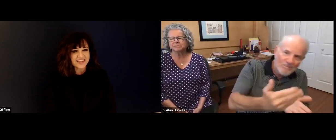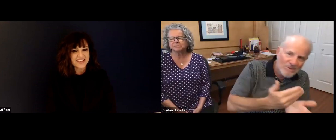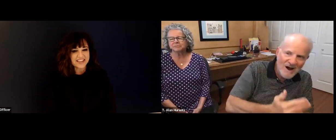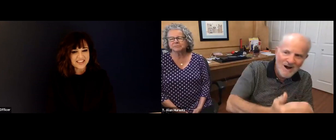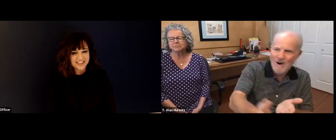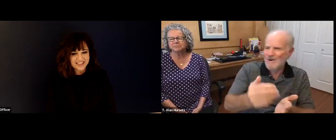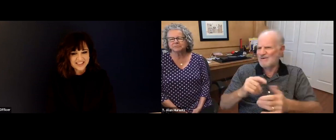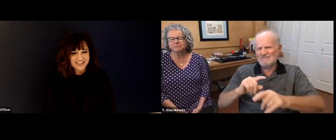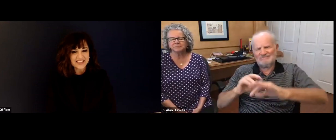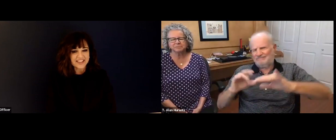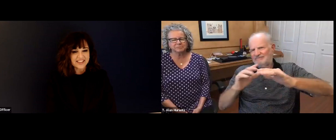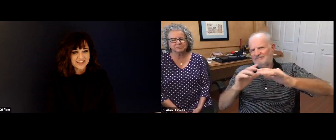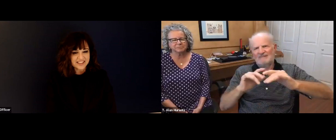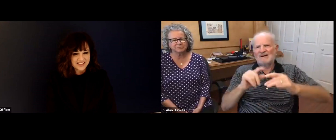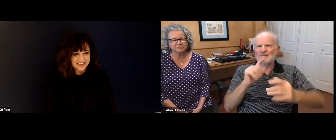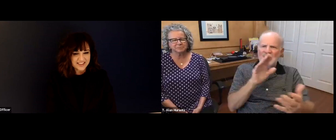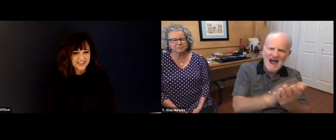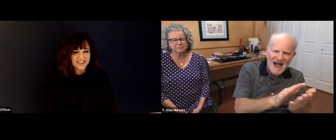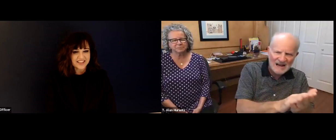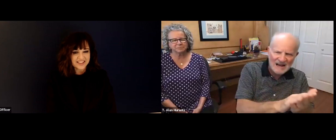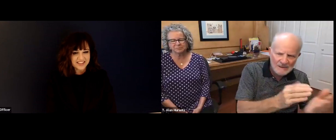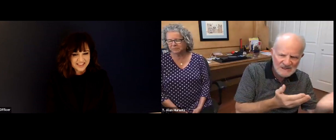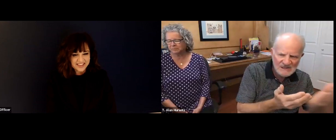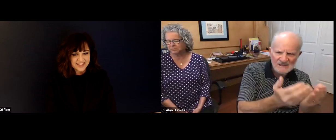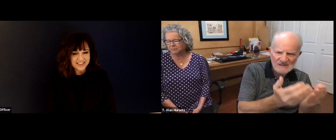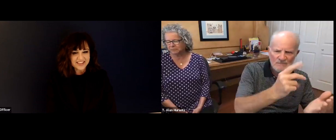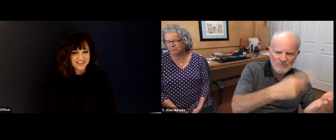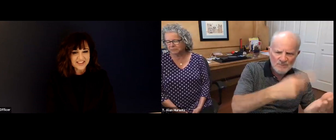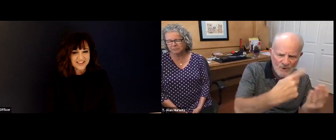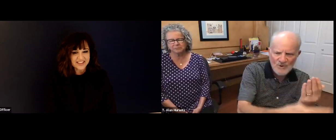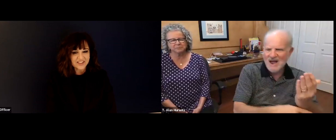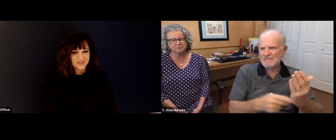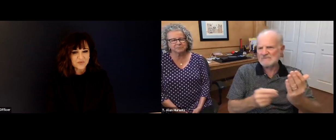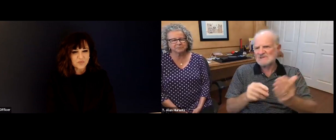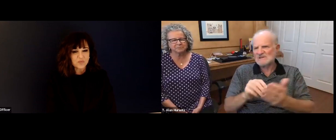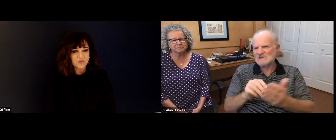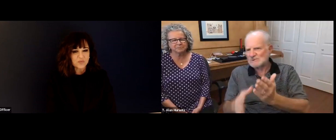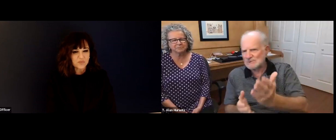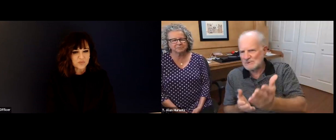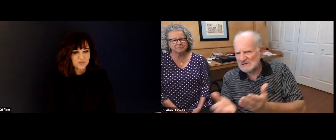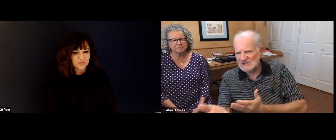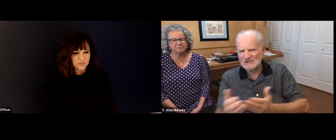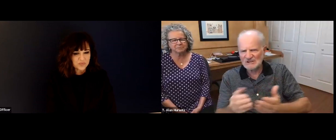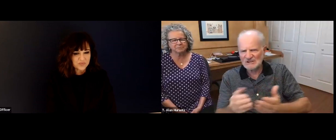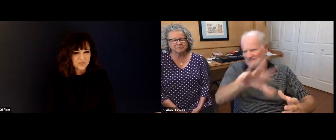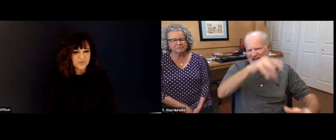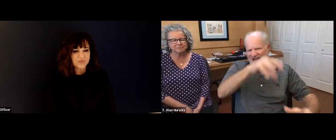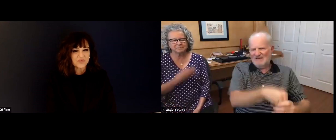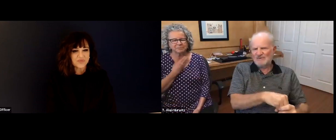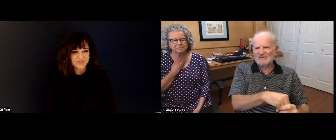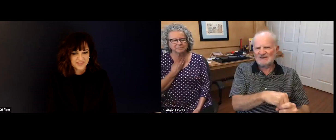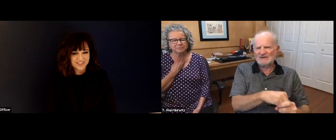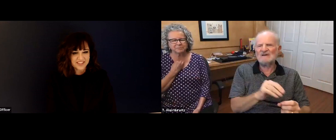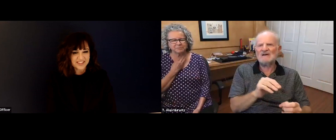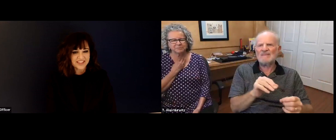We're responsible for everything food services on campus, library services, that residential programming, snow removal,